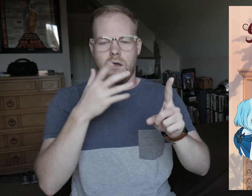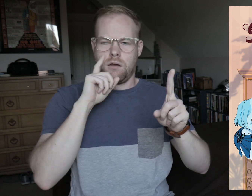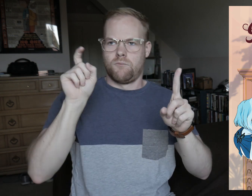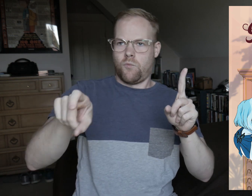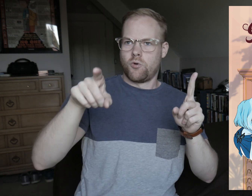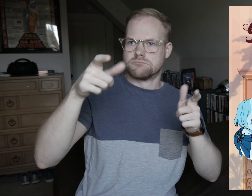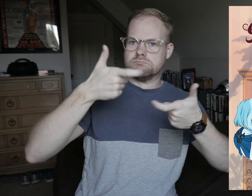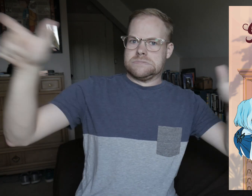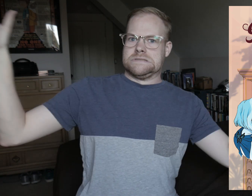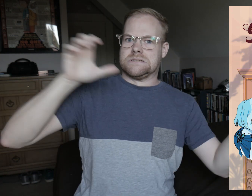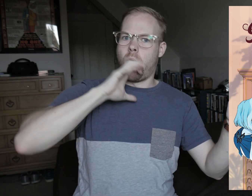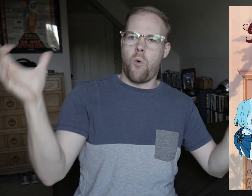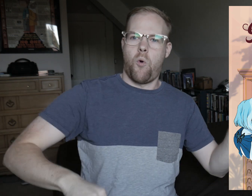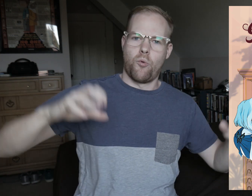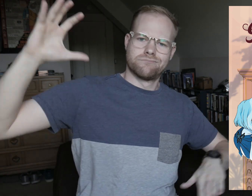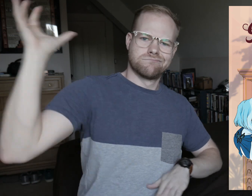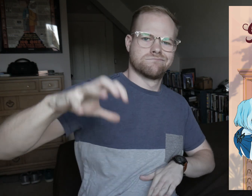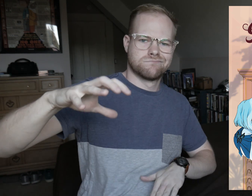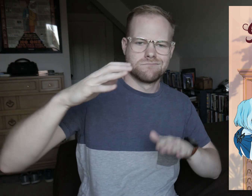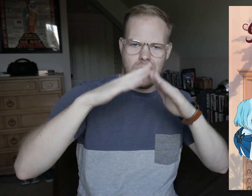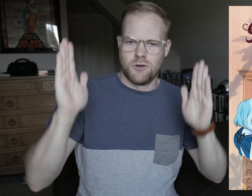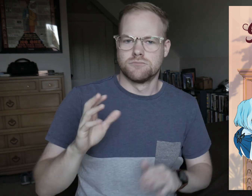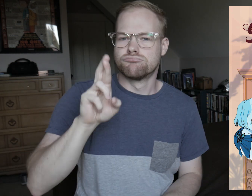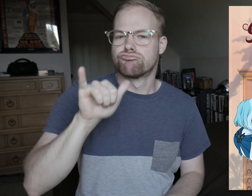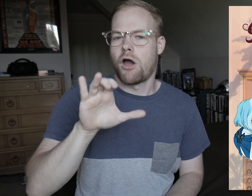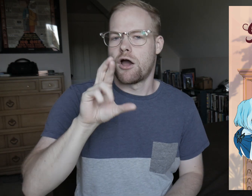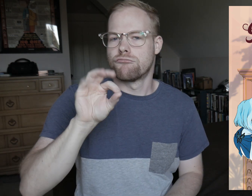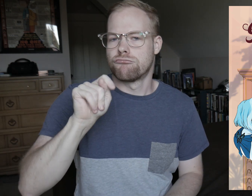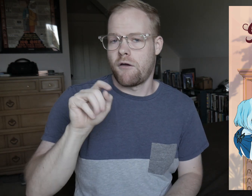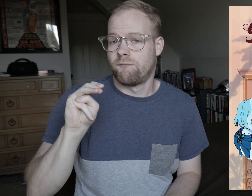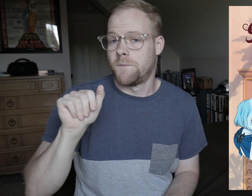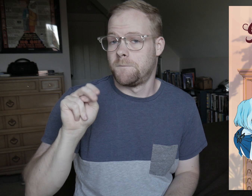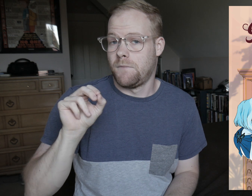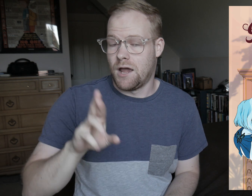and notices a big old mansion, Rycroft Manor.